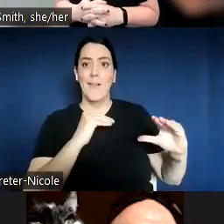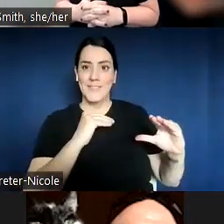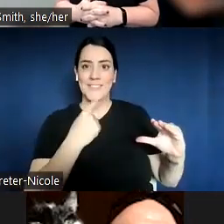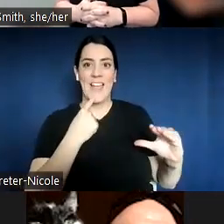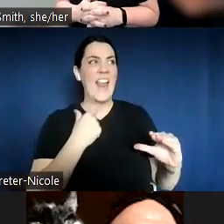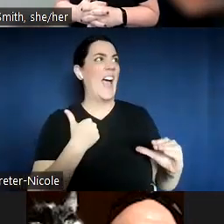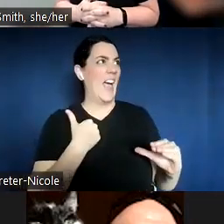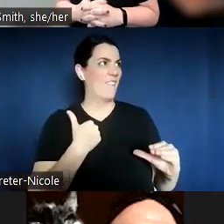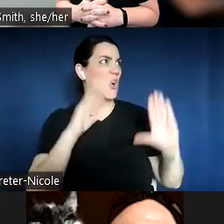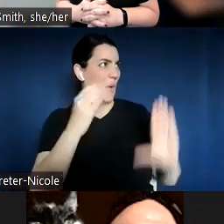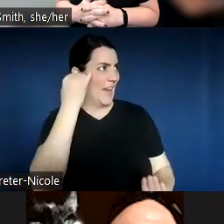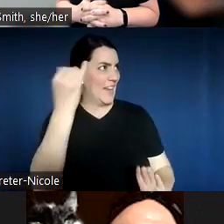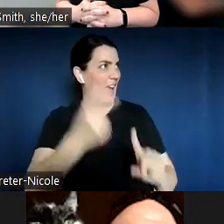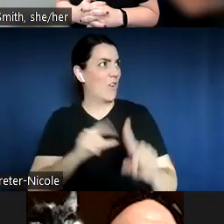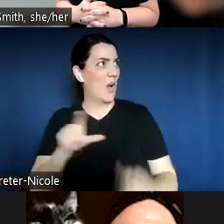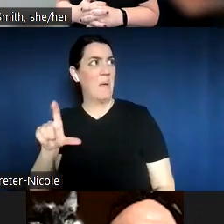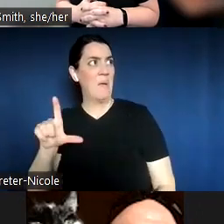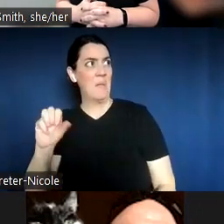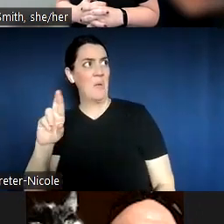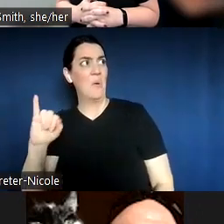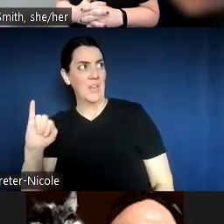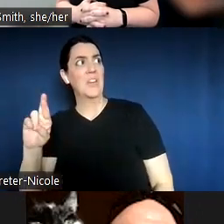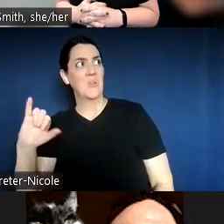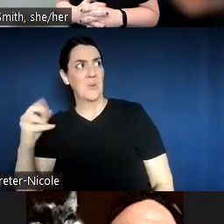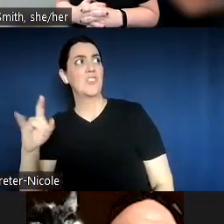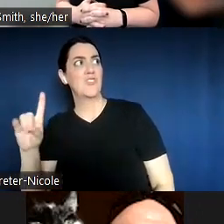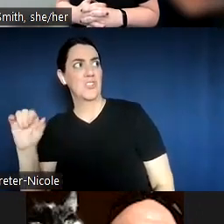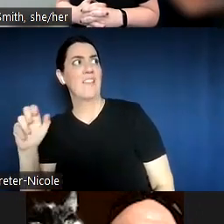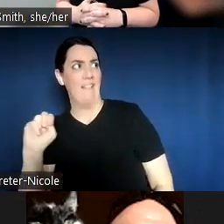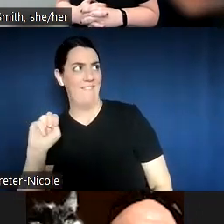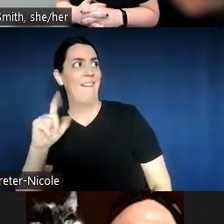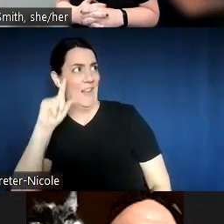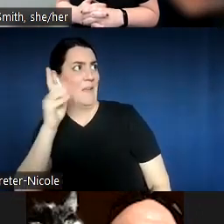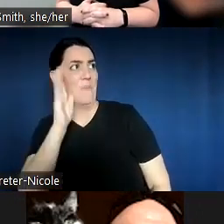Richardson, of something that we might do to make the thing we're working on right now even better."